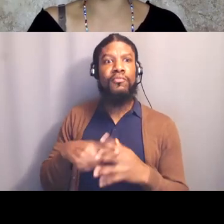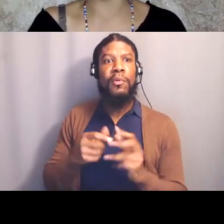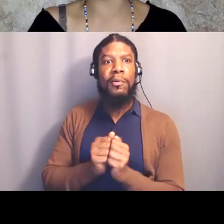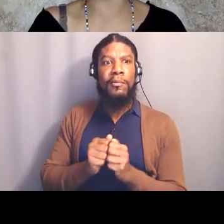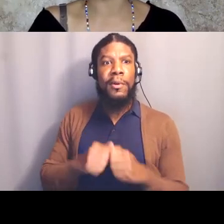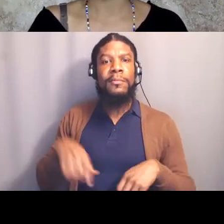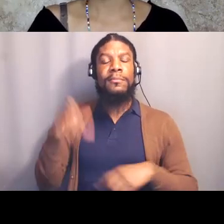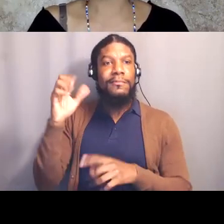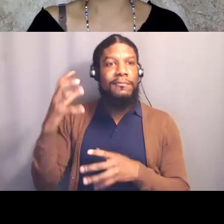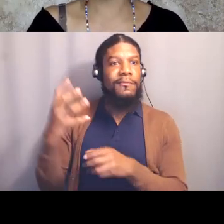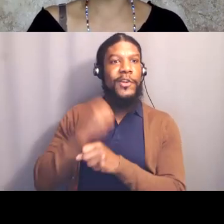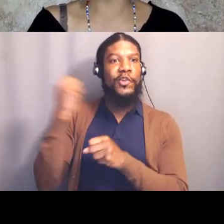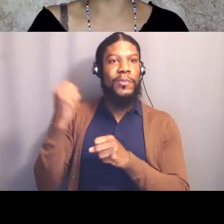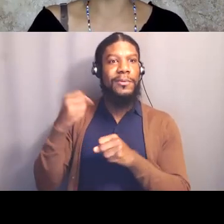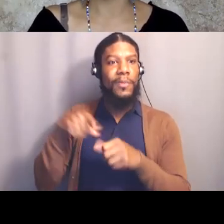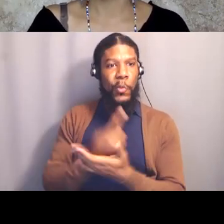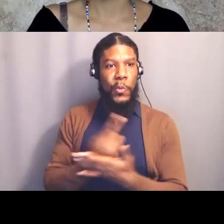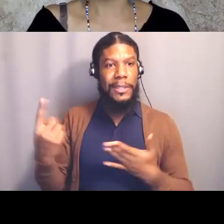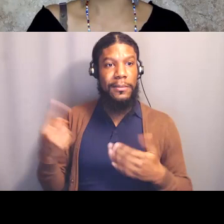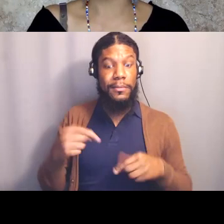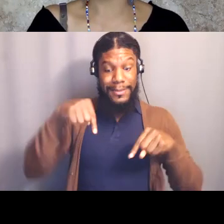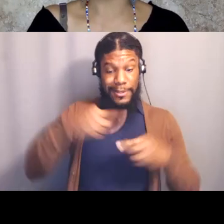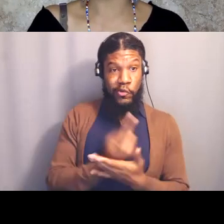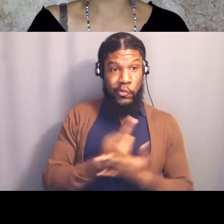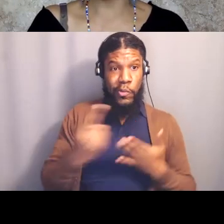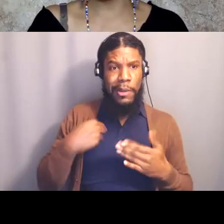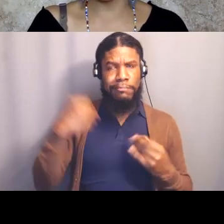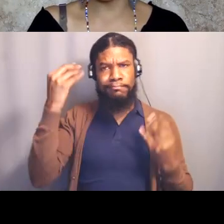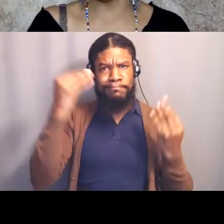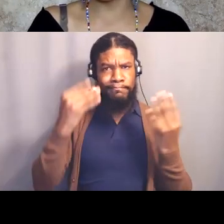and so this week I thought about five victories,